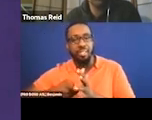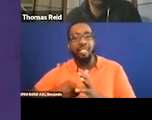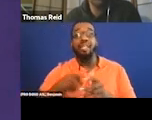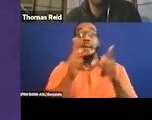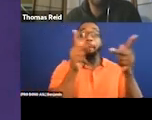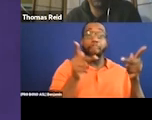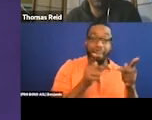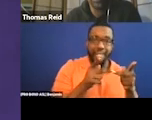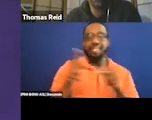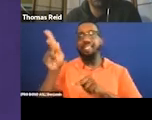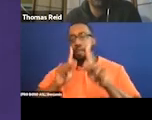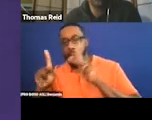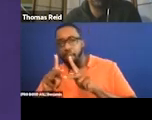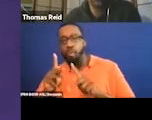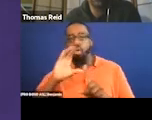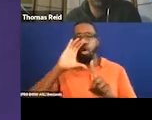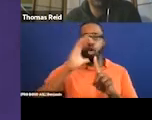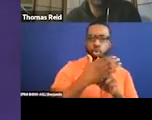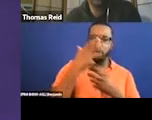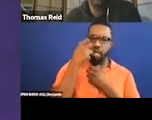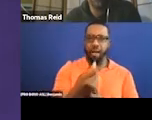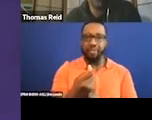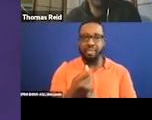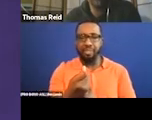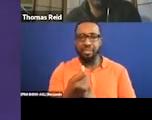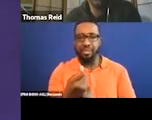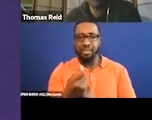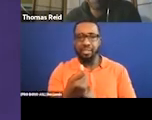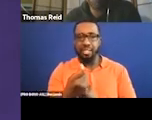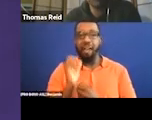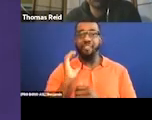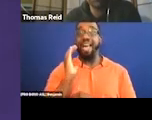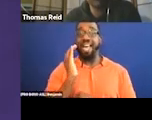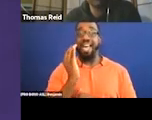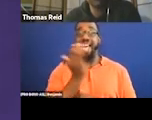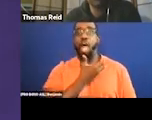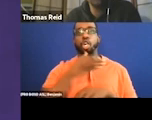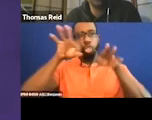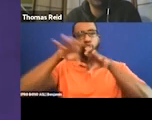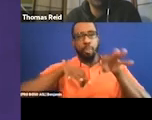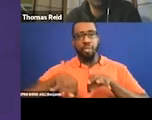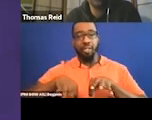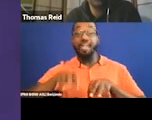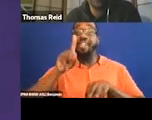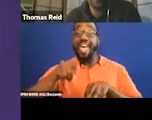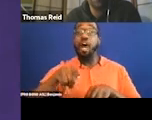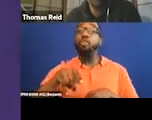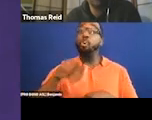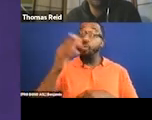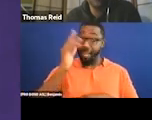It's culturally competent. So for example, notice that dap between Jordan and Pippen.